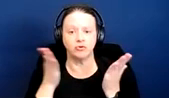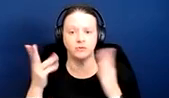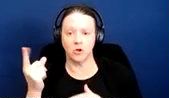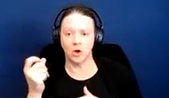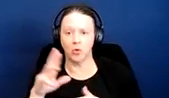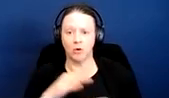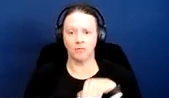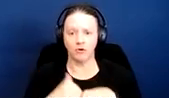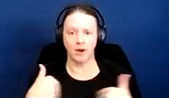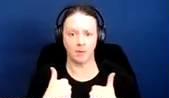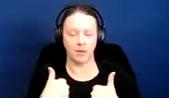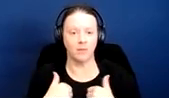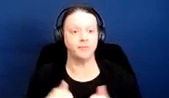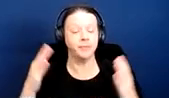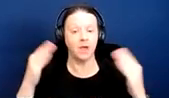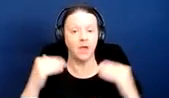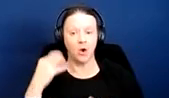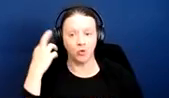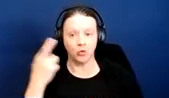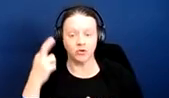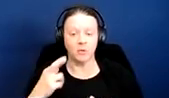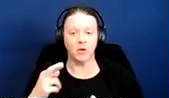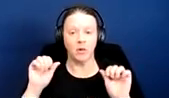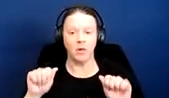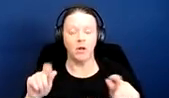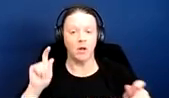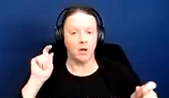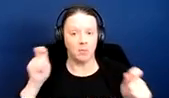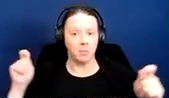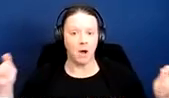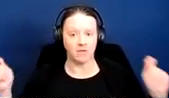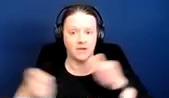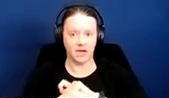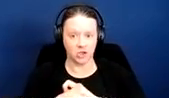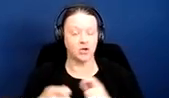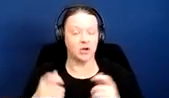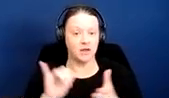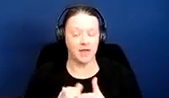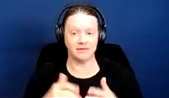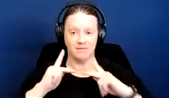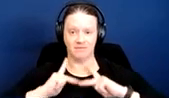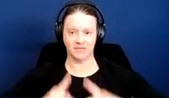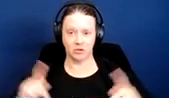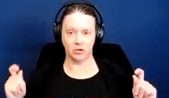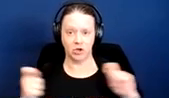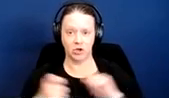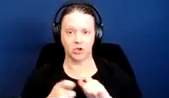A reasonable modification is a physical change to a dwelling or common area.